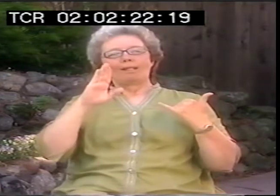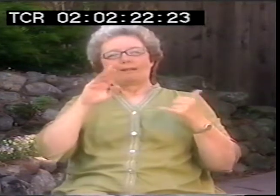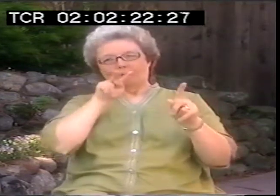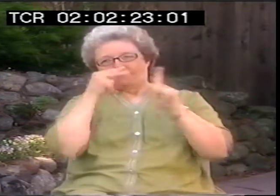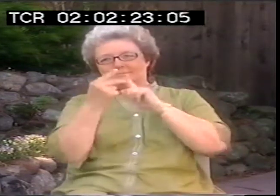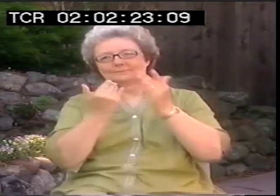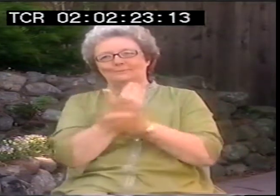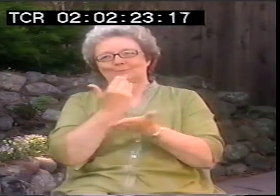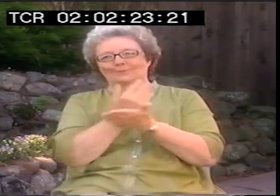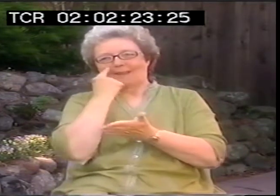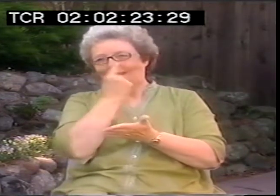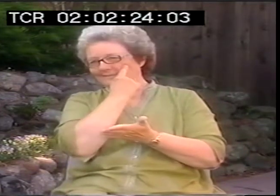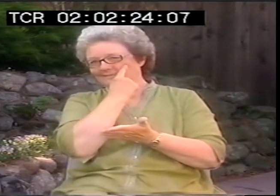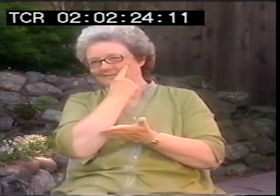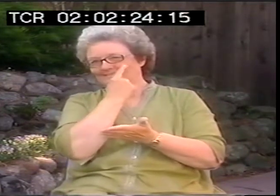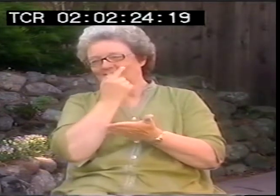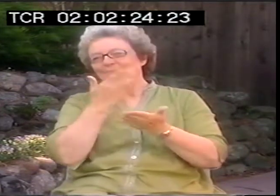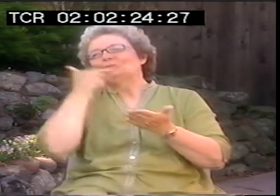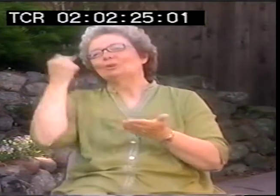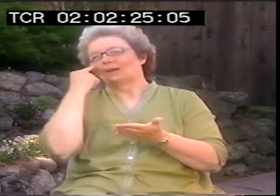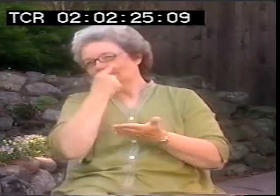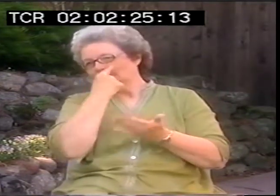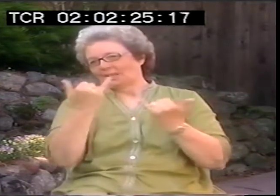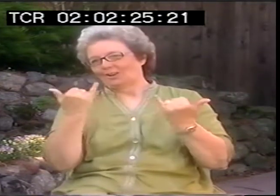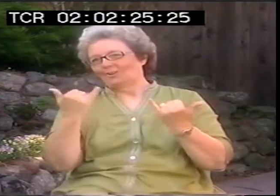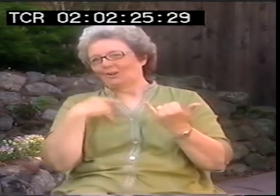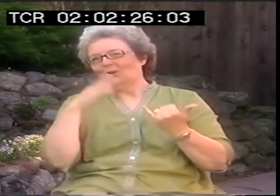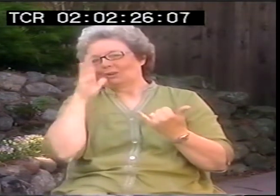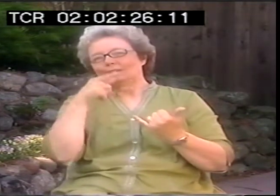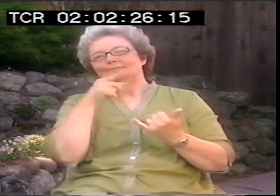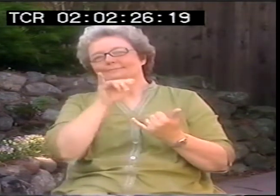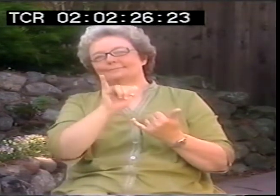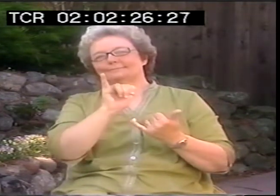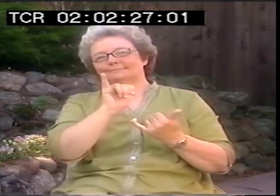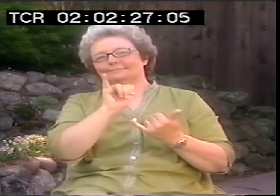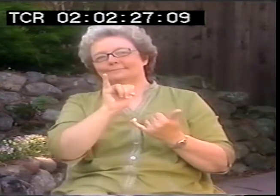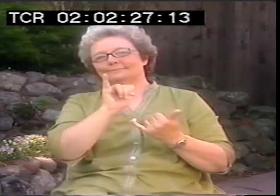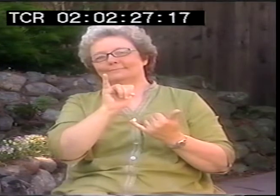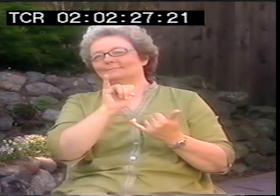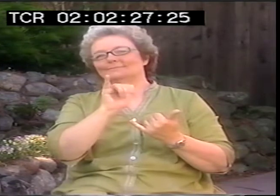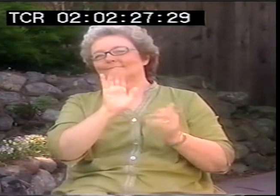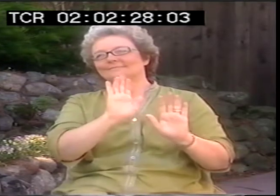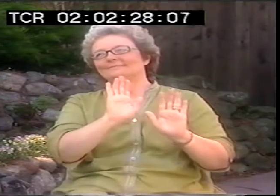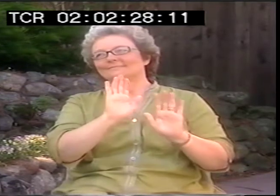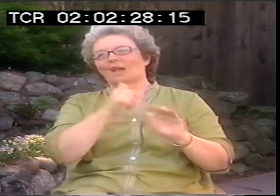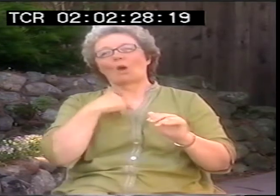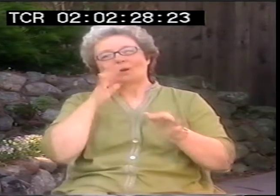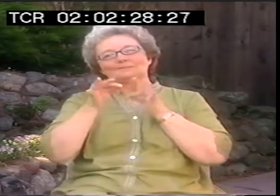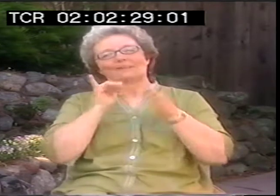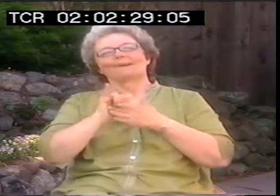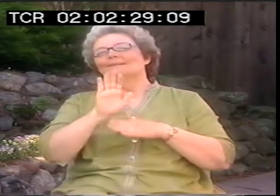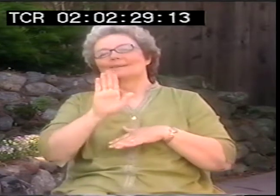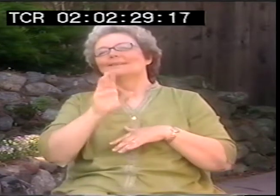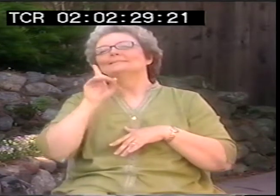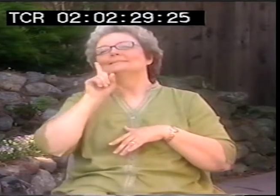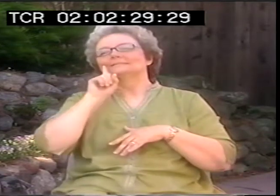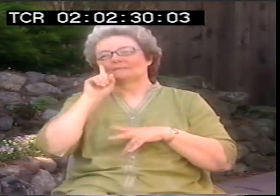I was kind of hurt. You know, I look at this comment now with new and better eyes because I understand more where he was coming from.